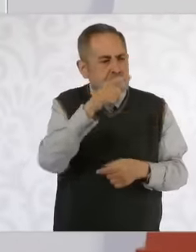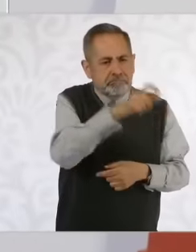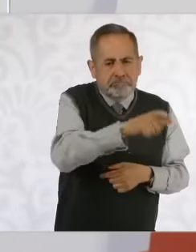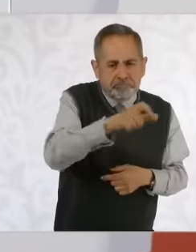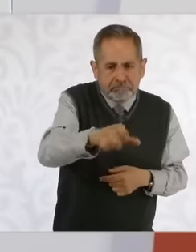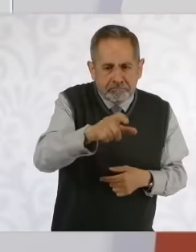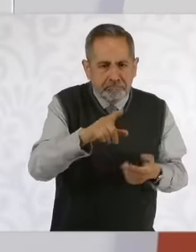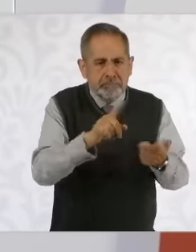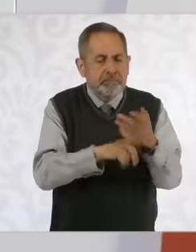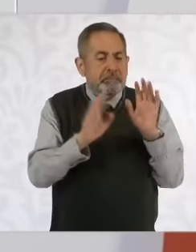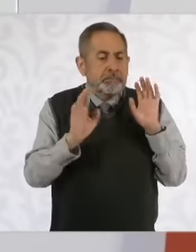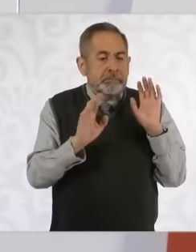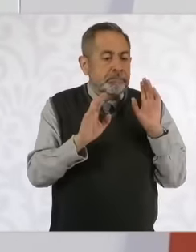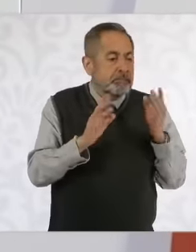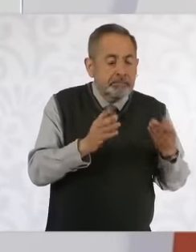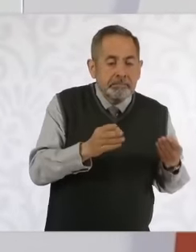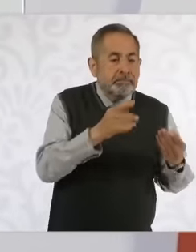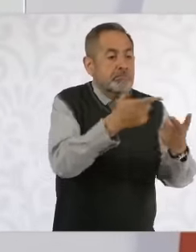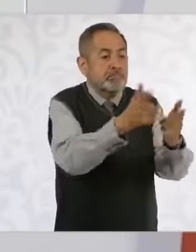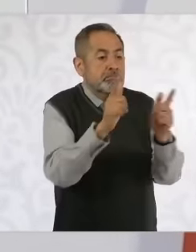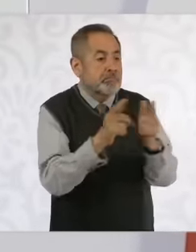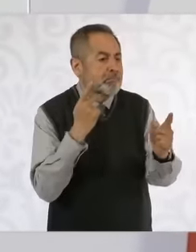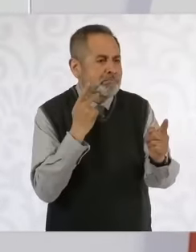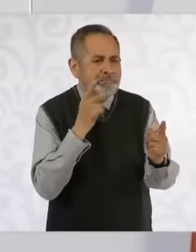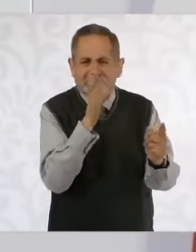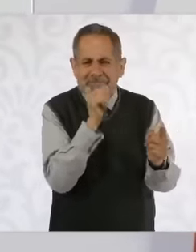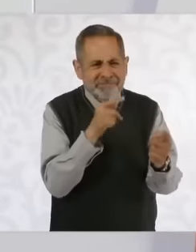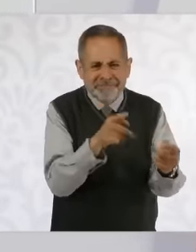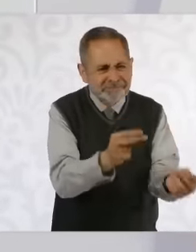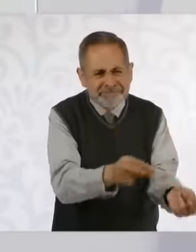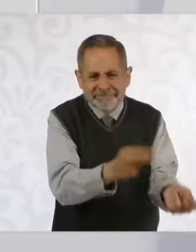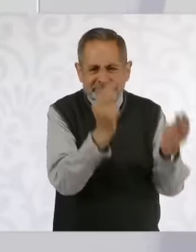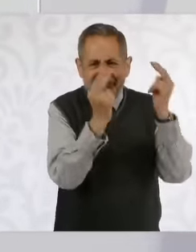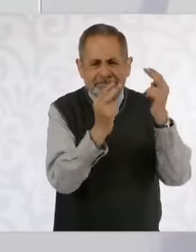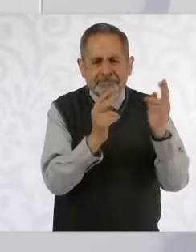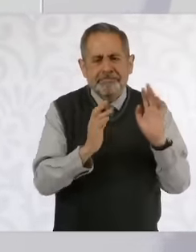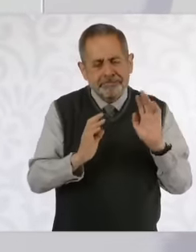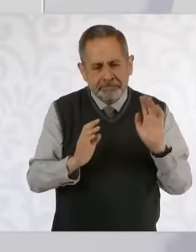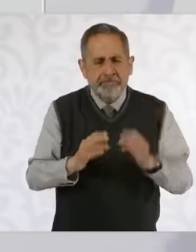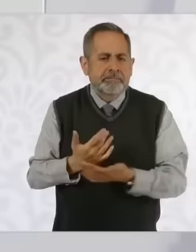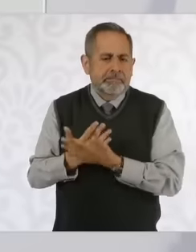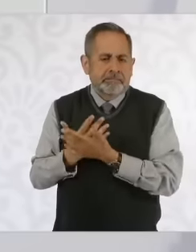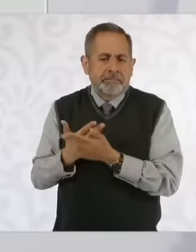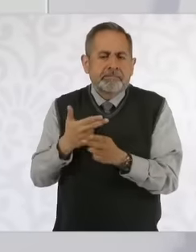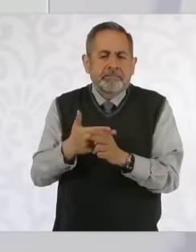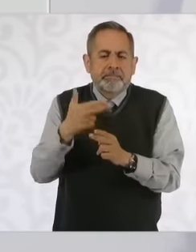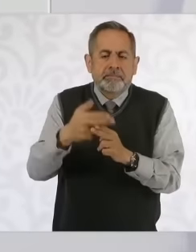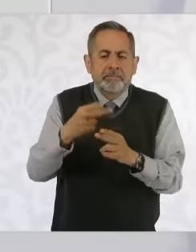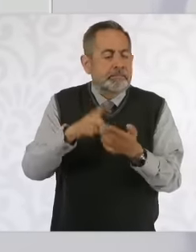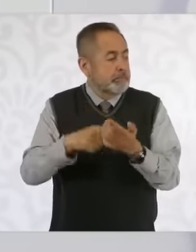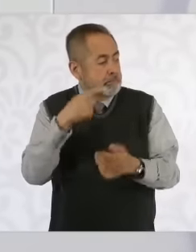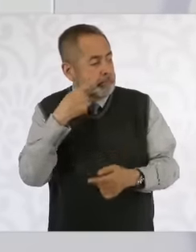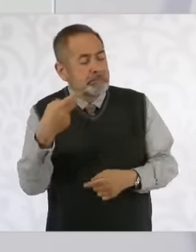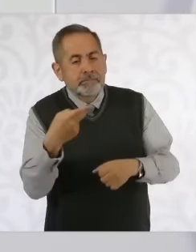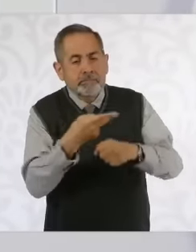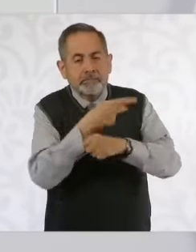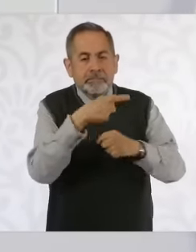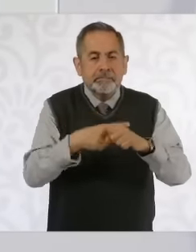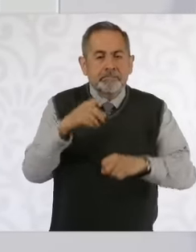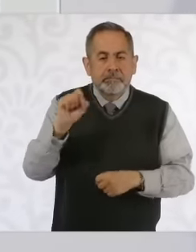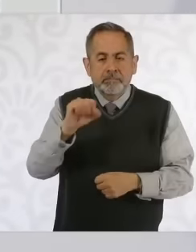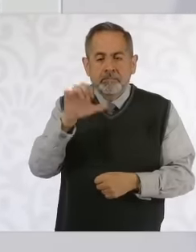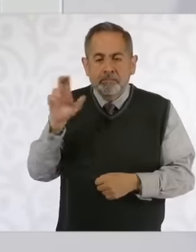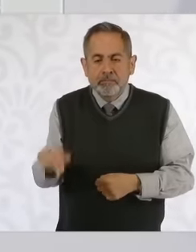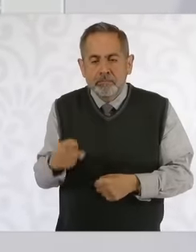legal personality. Political parties, we are going to wait for the vote of the court to see how